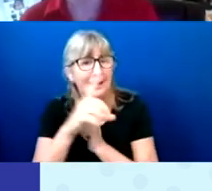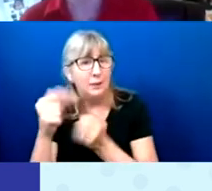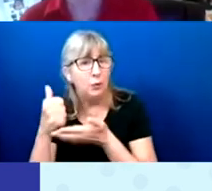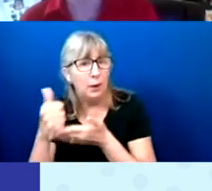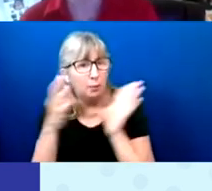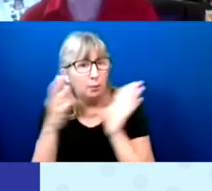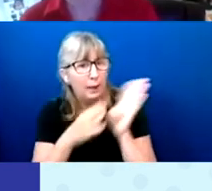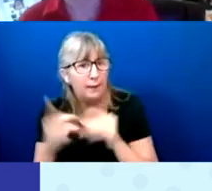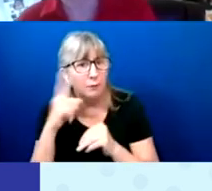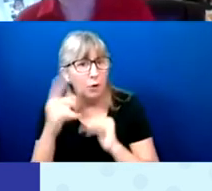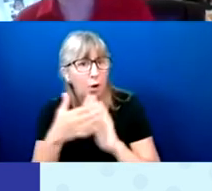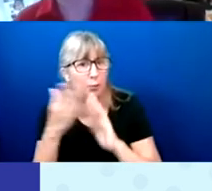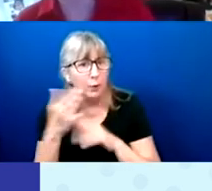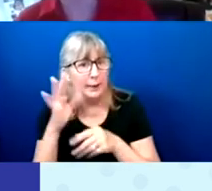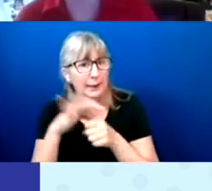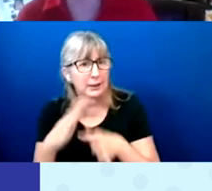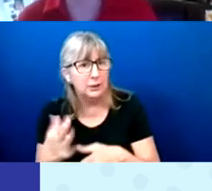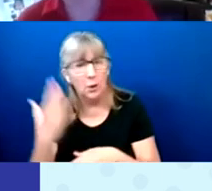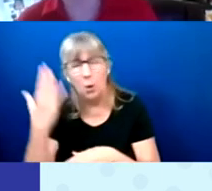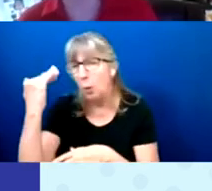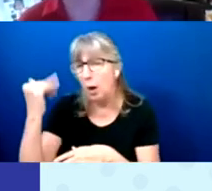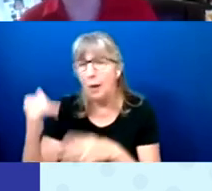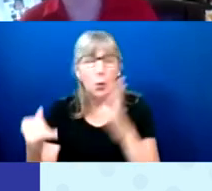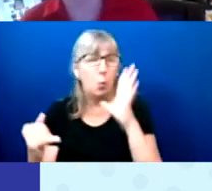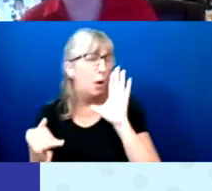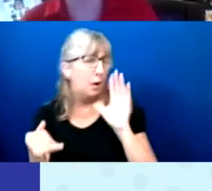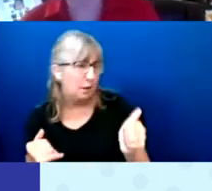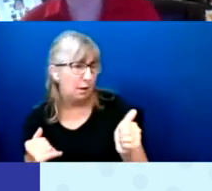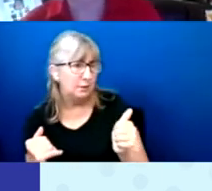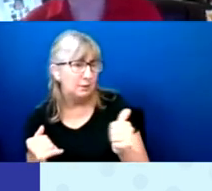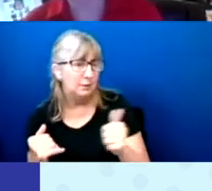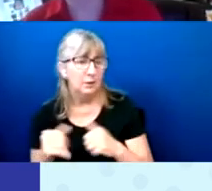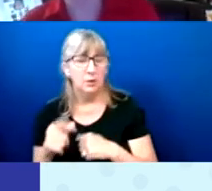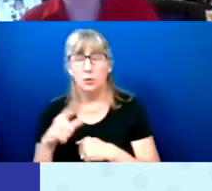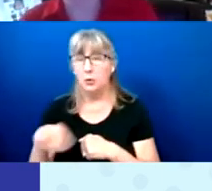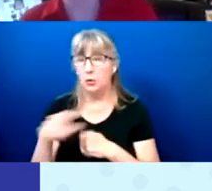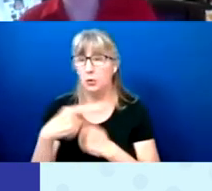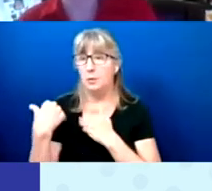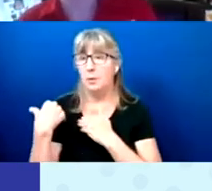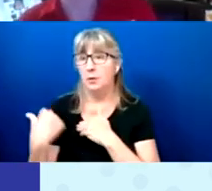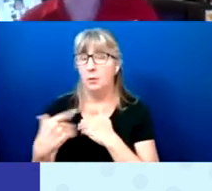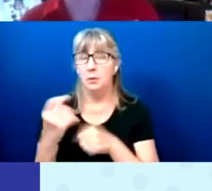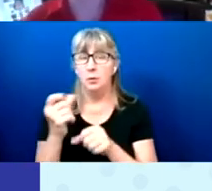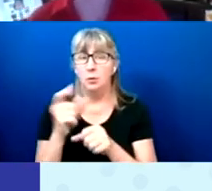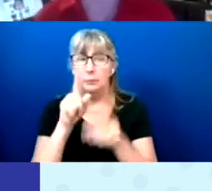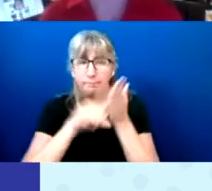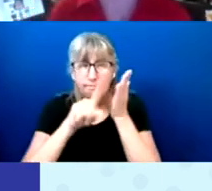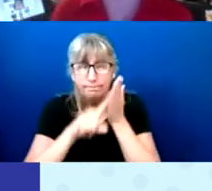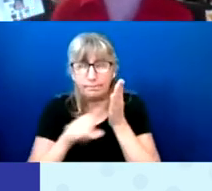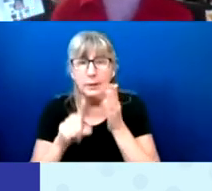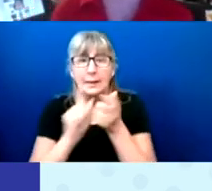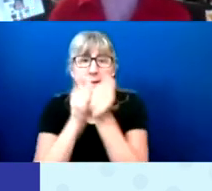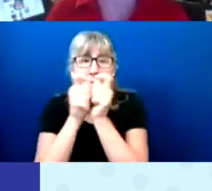This is your job to find out to make sure that the changes that we have in this report